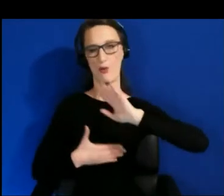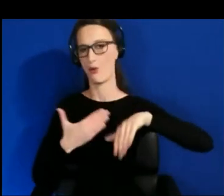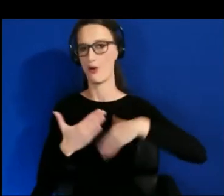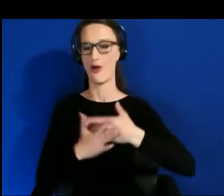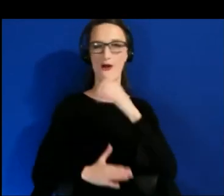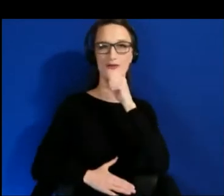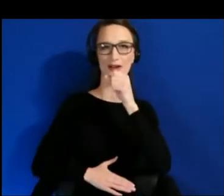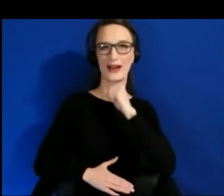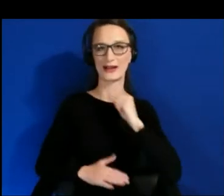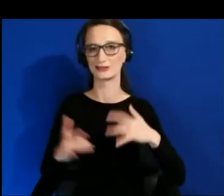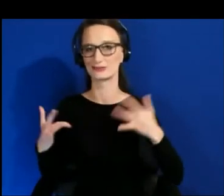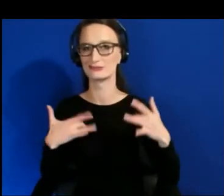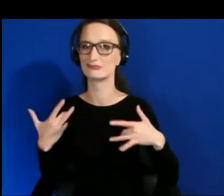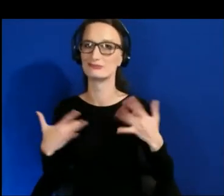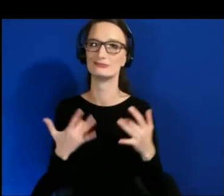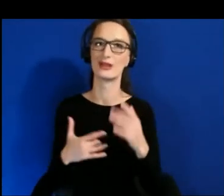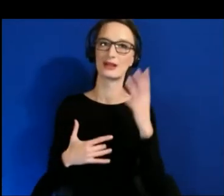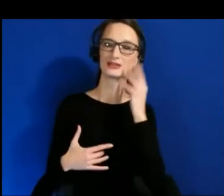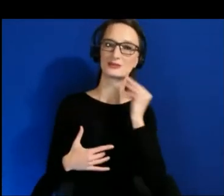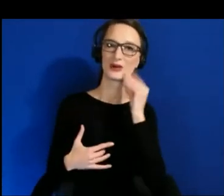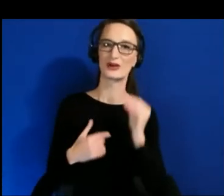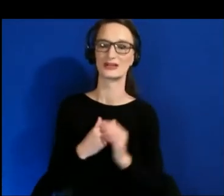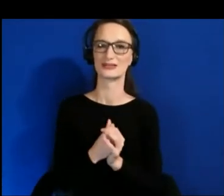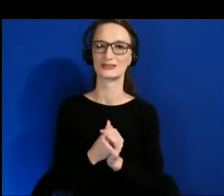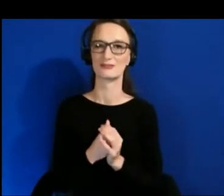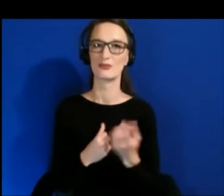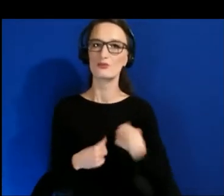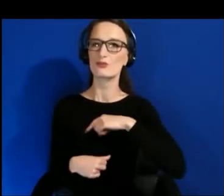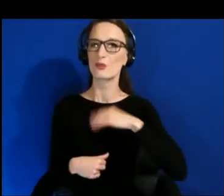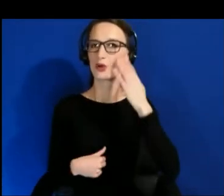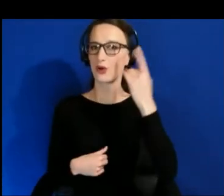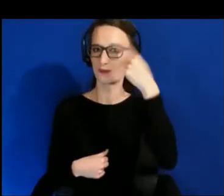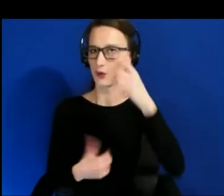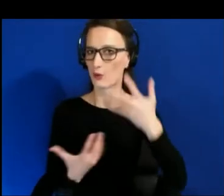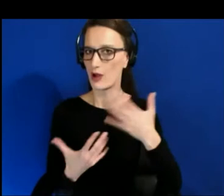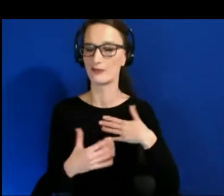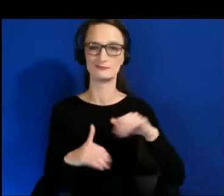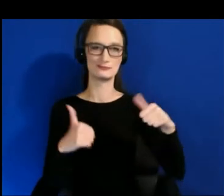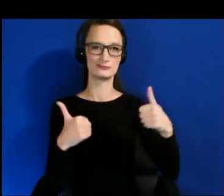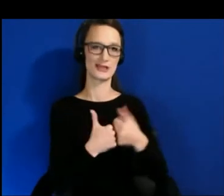Well known for the games Job Simulator, Vacation Simulator, including our recent add on Back